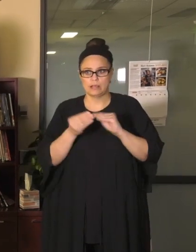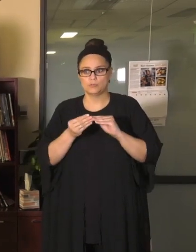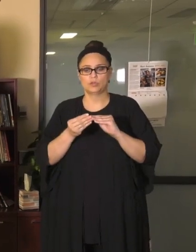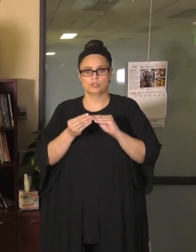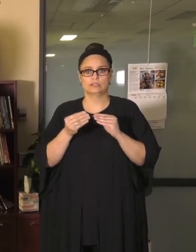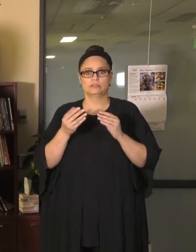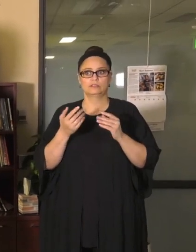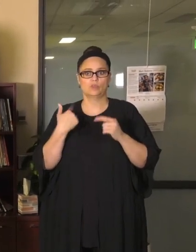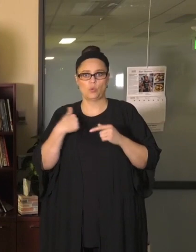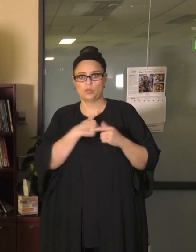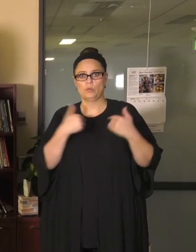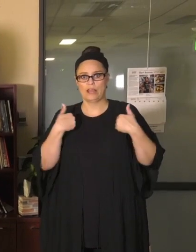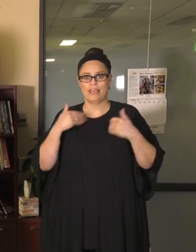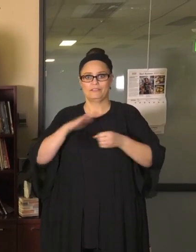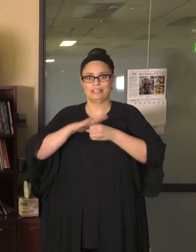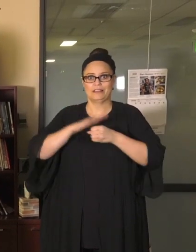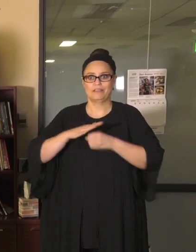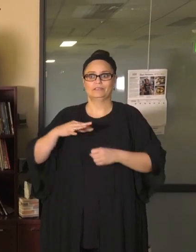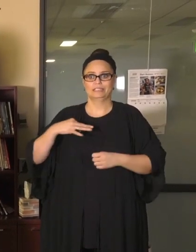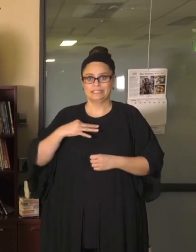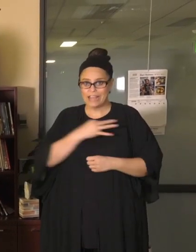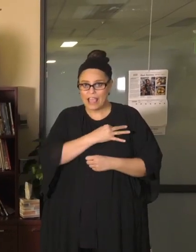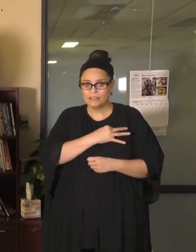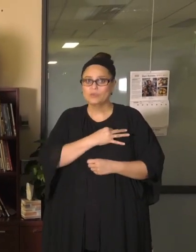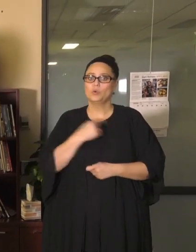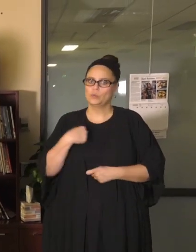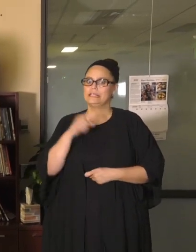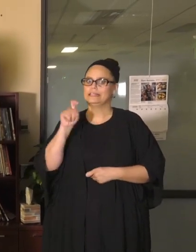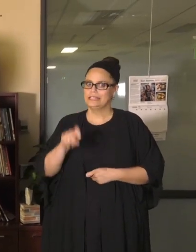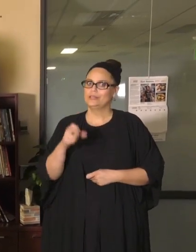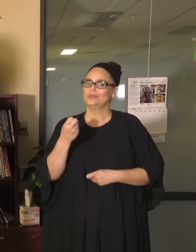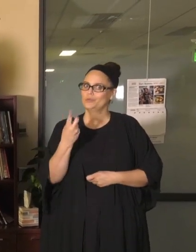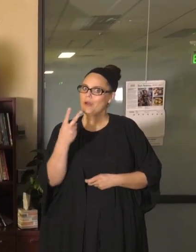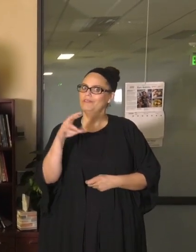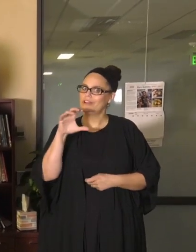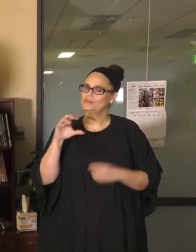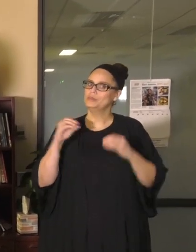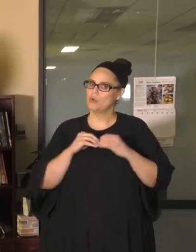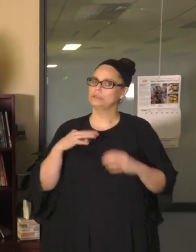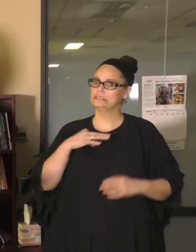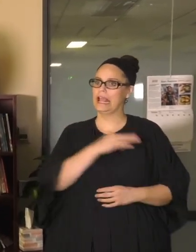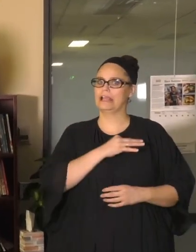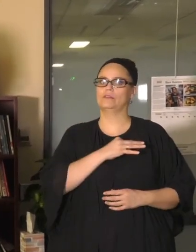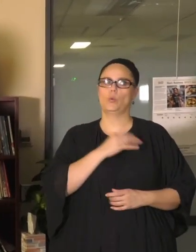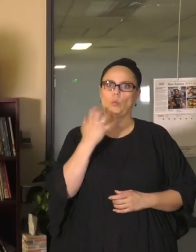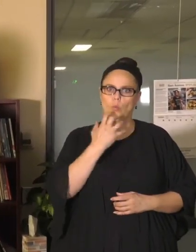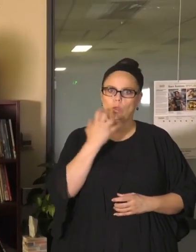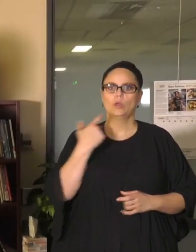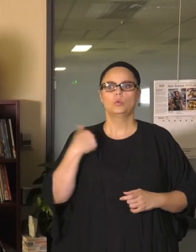would need, it would be an additional 1200 staff members. Now that's just one of the things that we have to consider